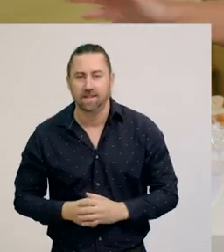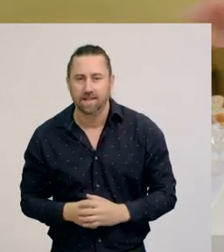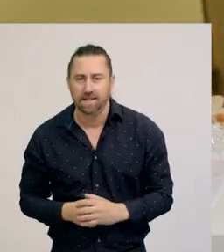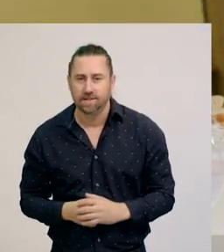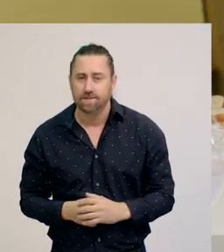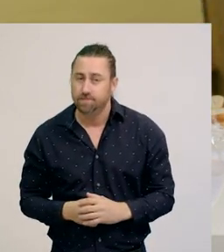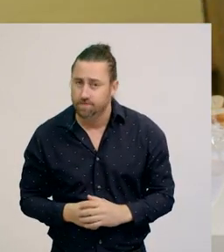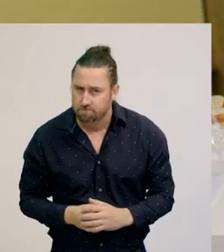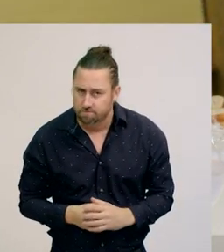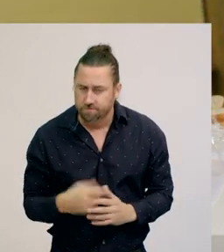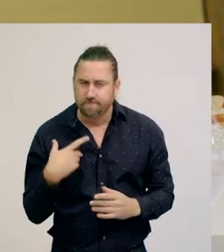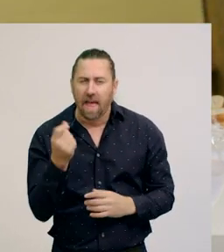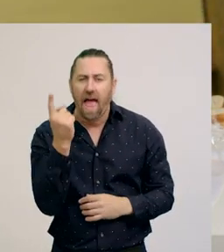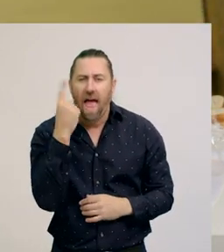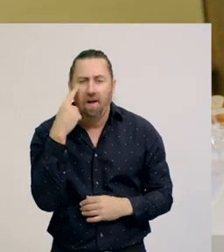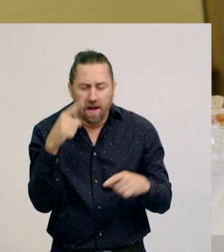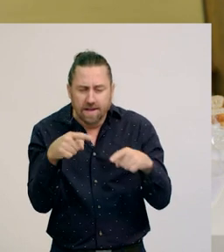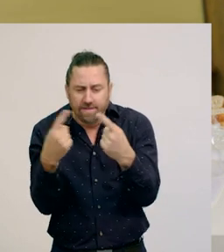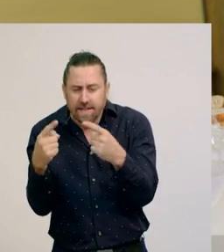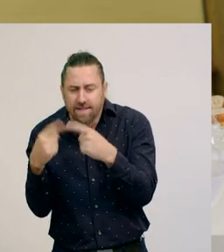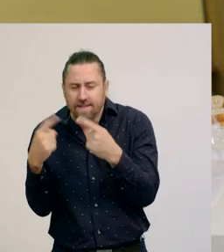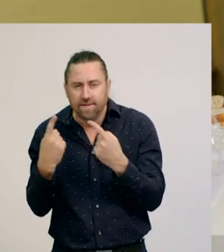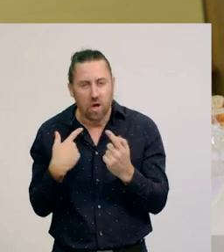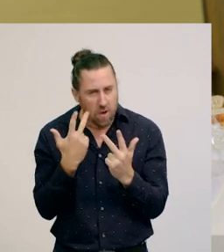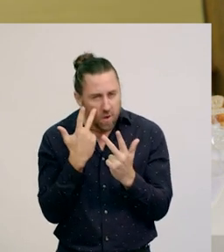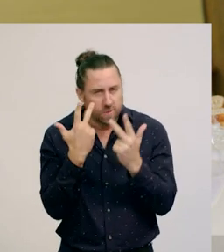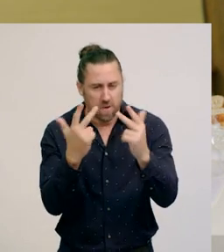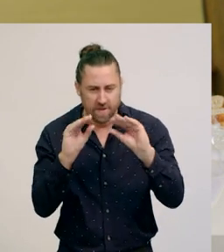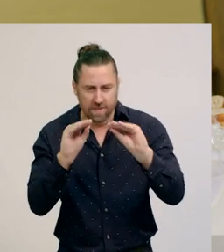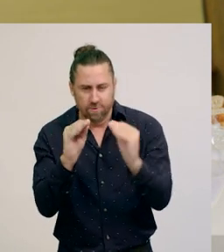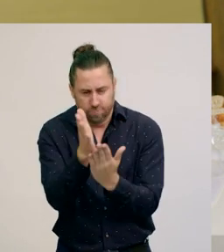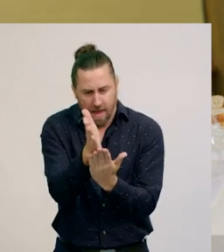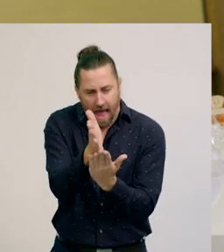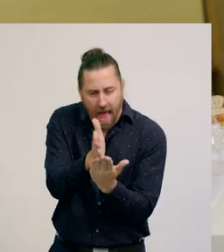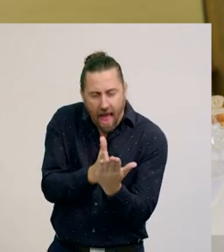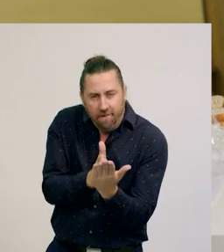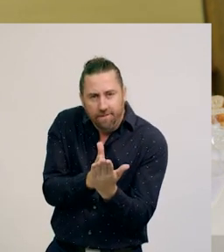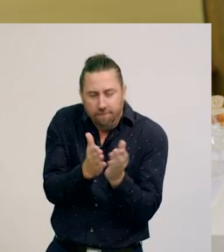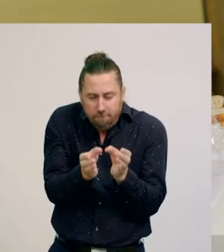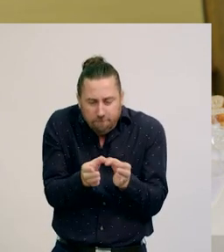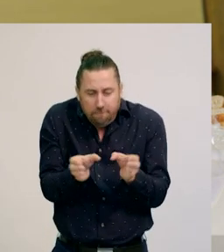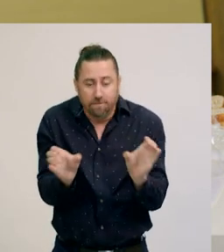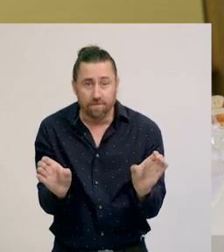I'm going to look at some other objects, to keep learning about partitioning halves.